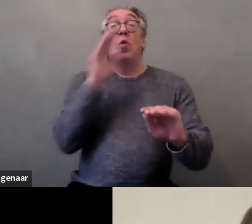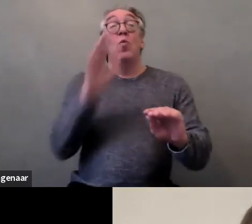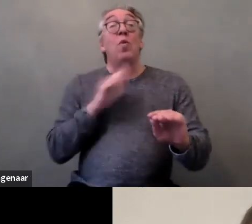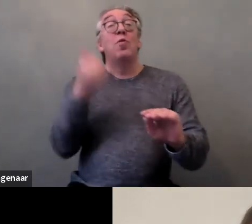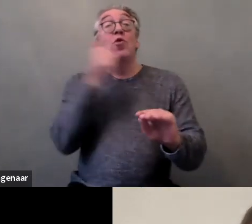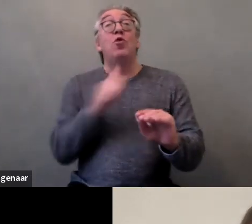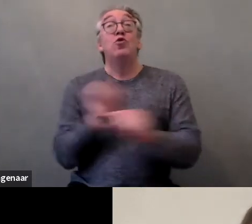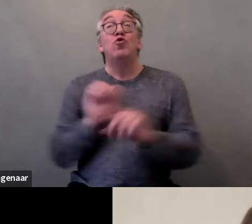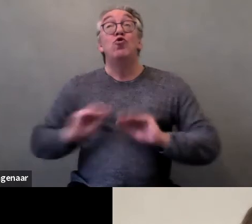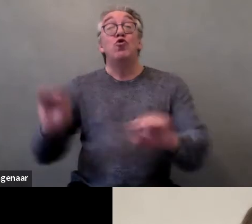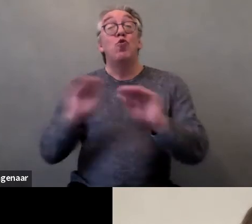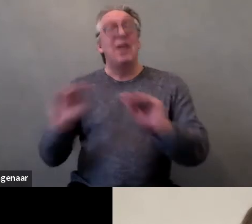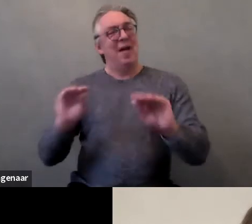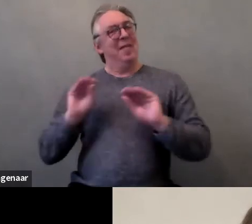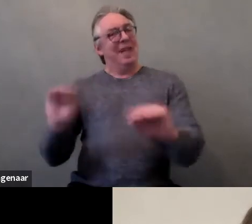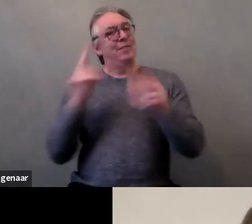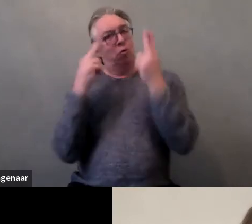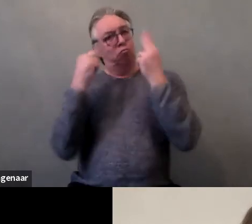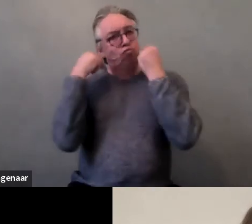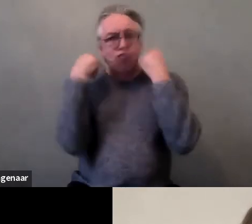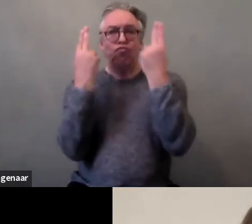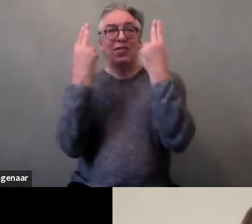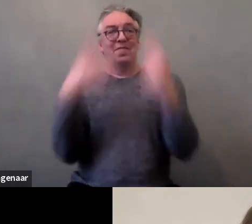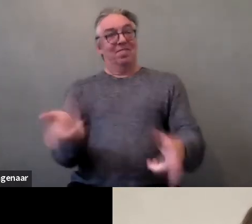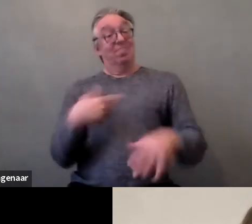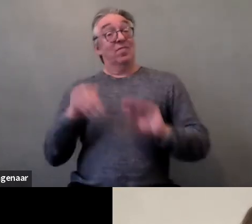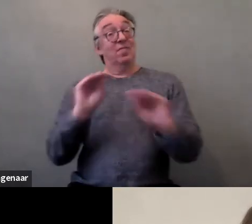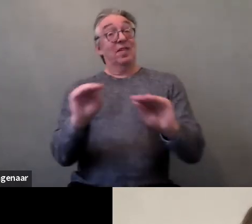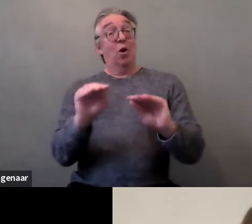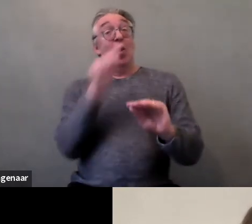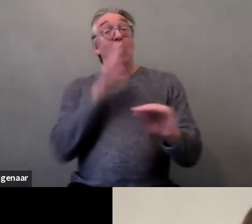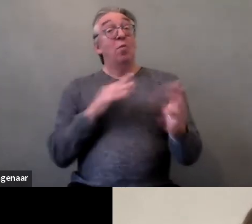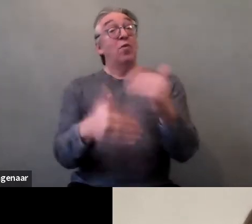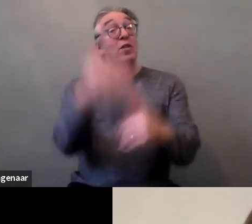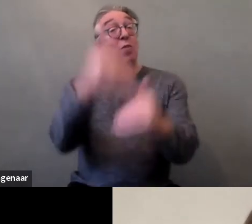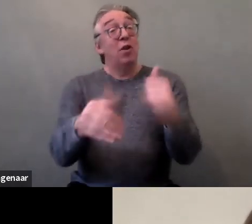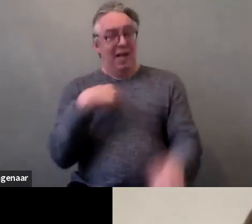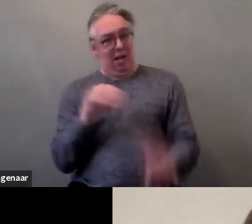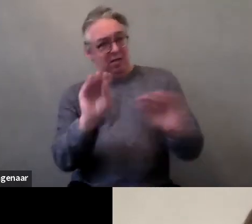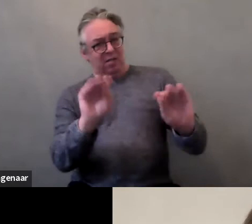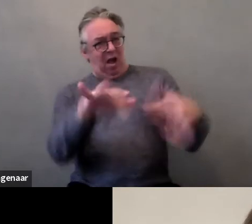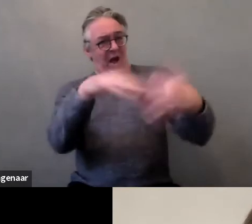I teach women with disabilities how to recognize violence and react to it.